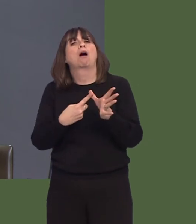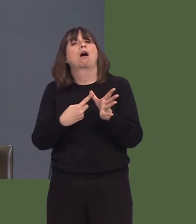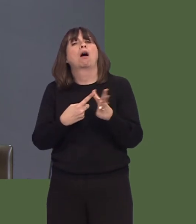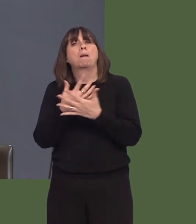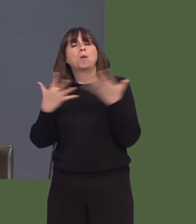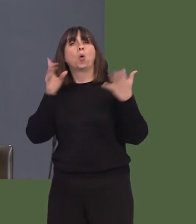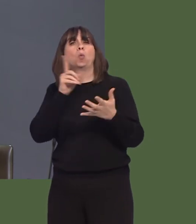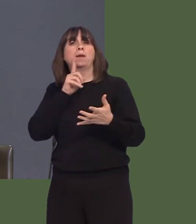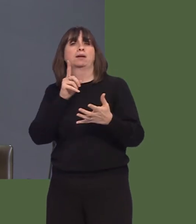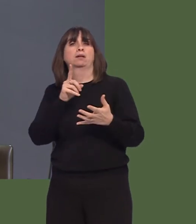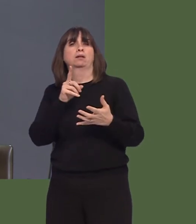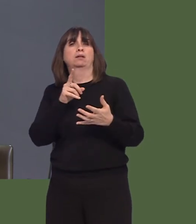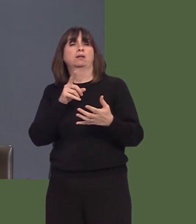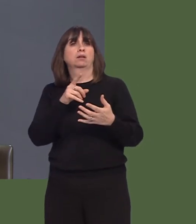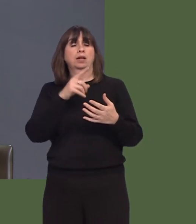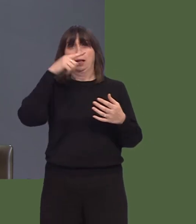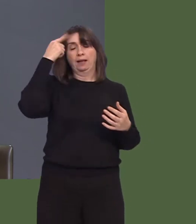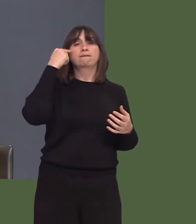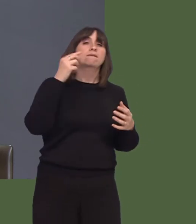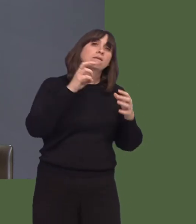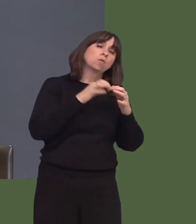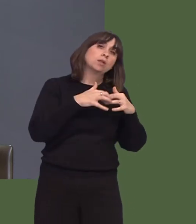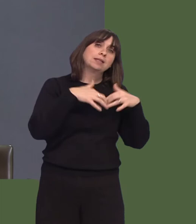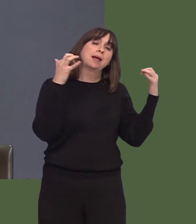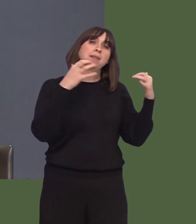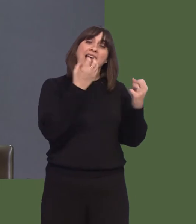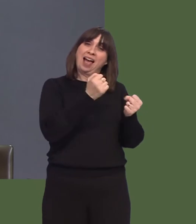Carwyn Jones AM: Nid ydw i yn erbyn hynny mewn egwyddor o gwbl.